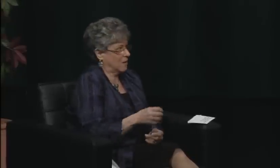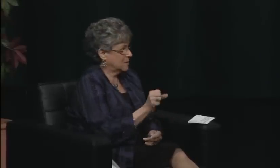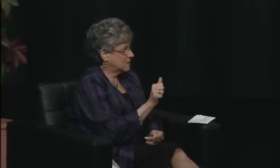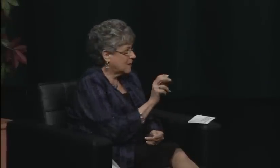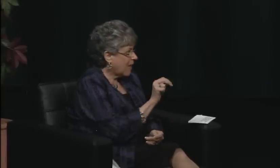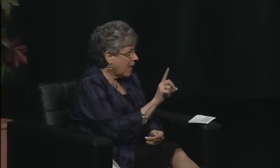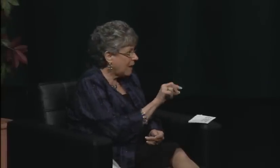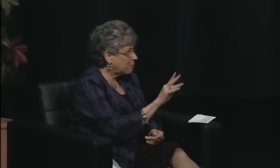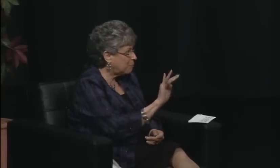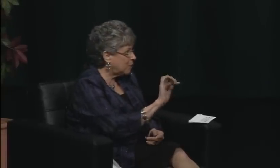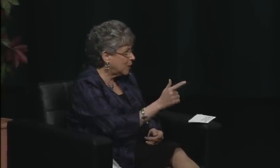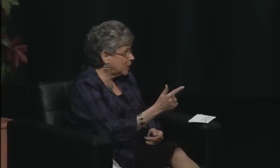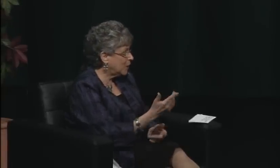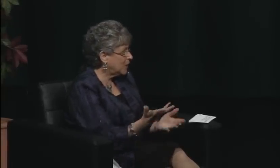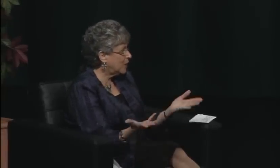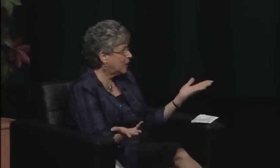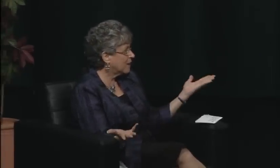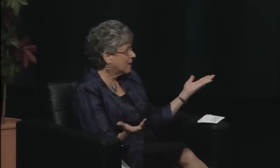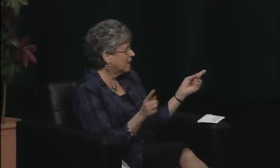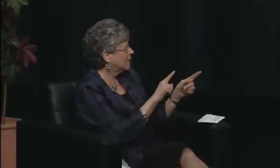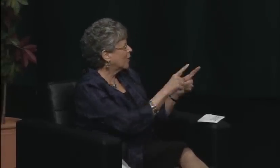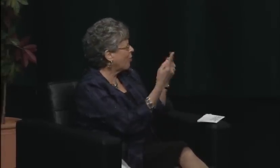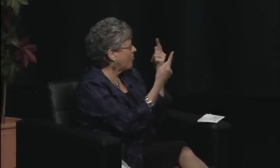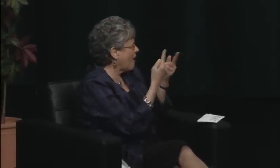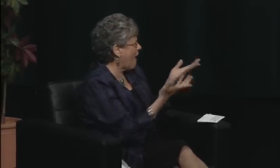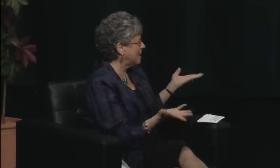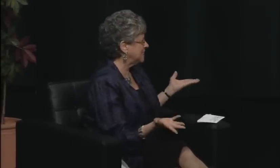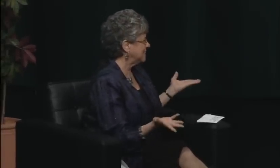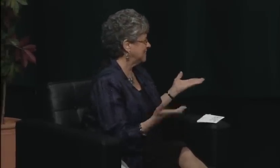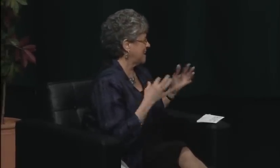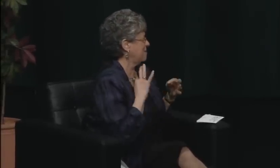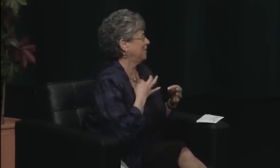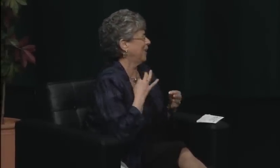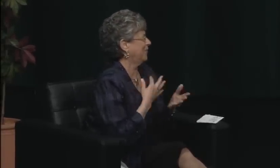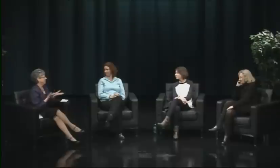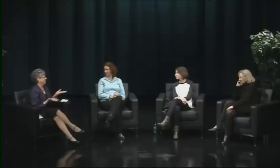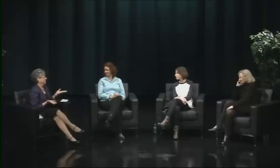The glass ceiling during the '80s was a huge conversation,